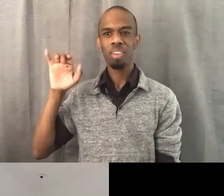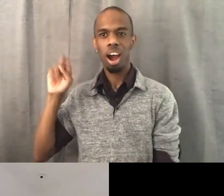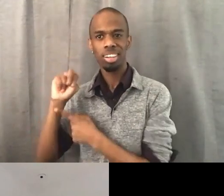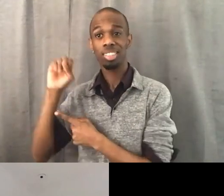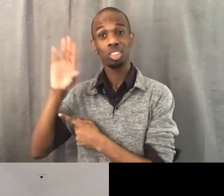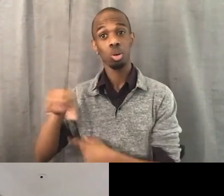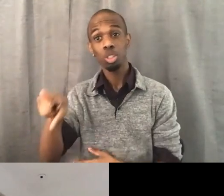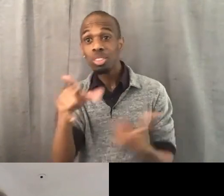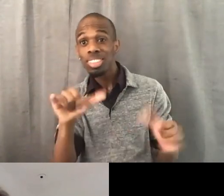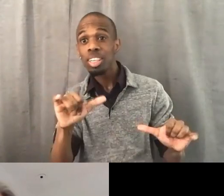Very kind.